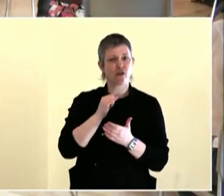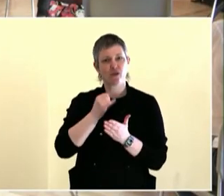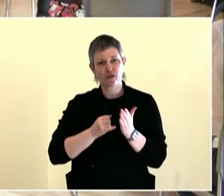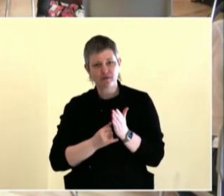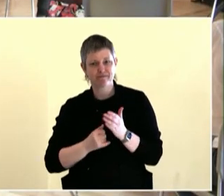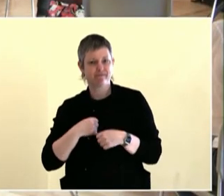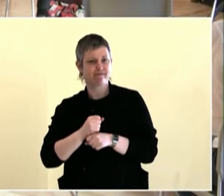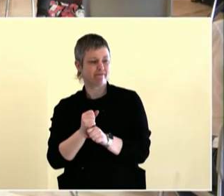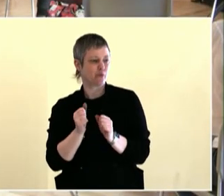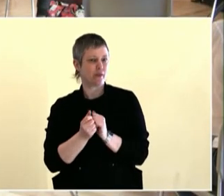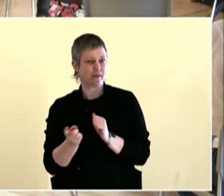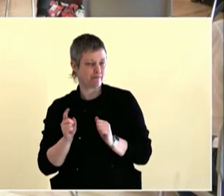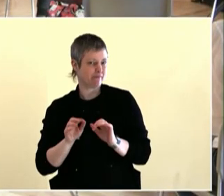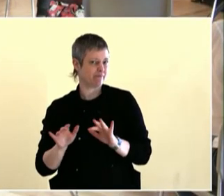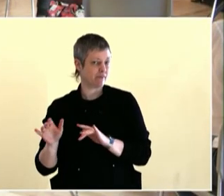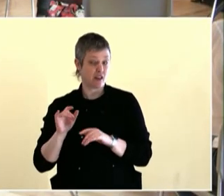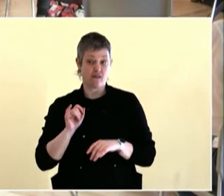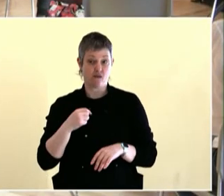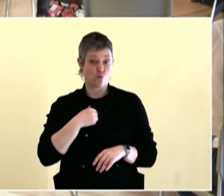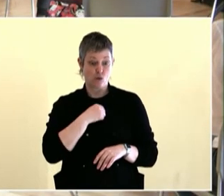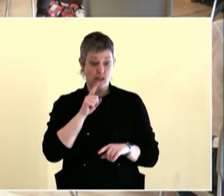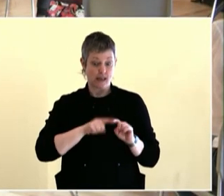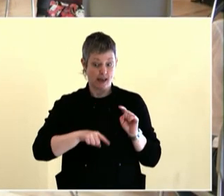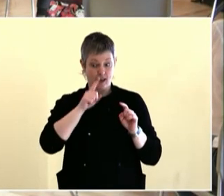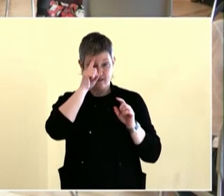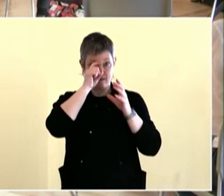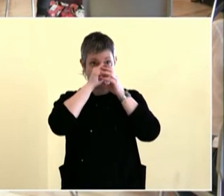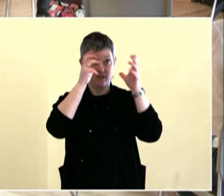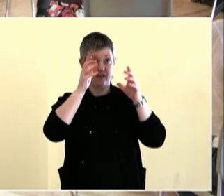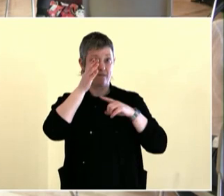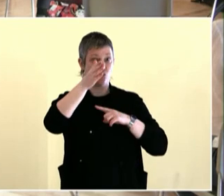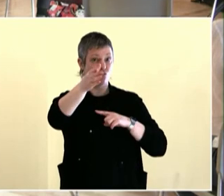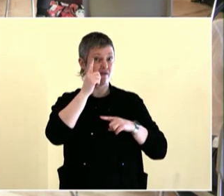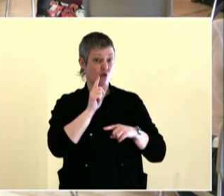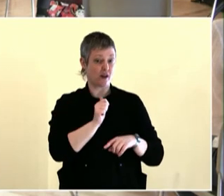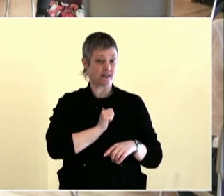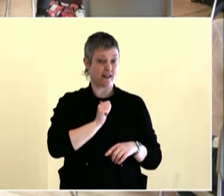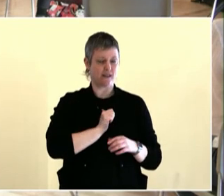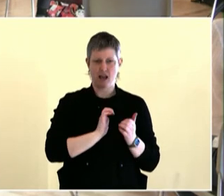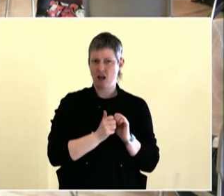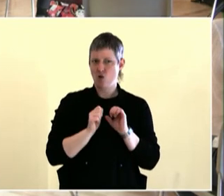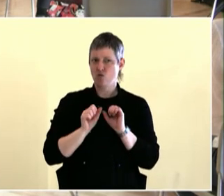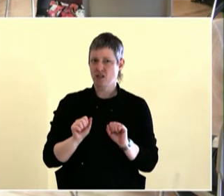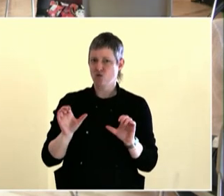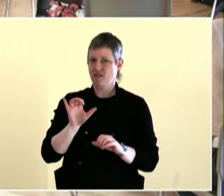You know, little ones and elders. You know, if you're an elder,